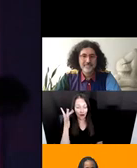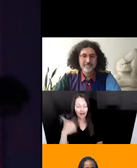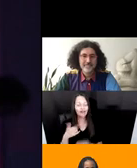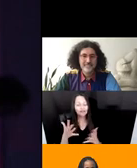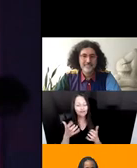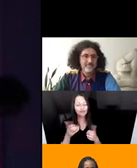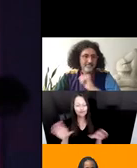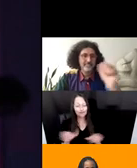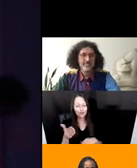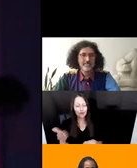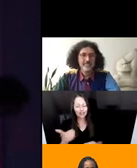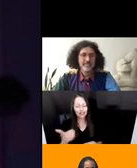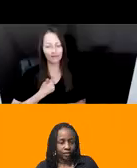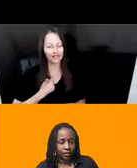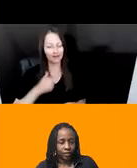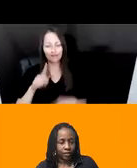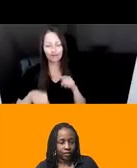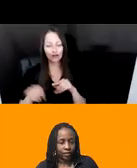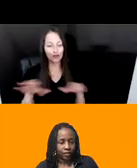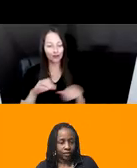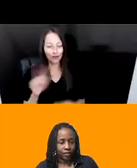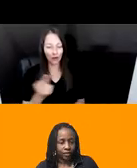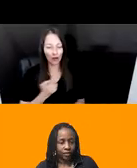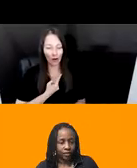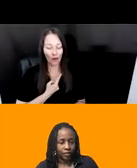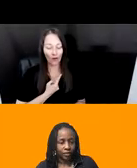AND BEING ABLE TO COLLABORATE WITH MACHINES MEANT THAT I COULD DO THINGS